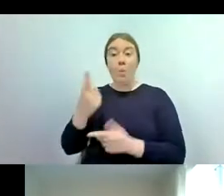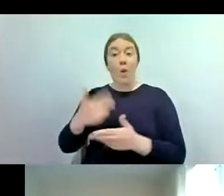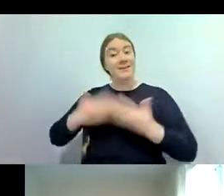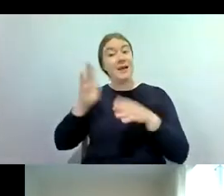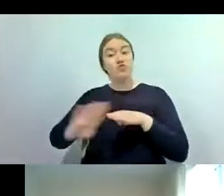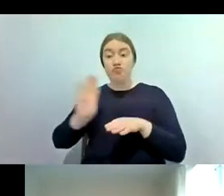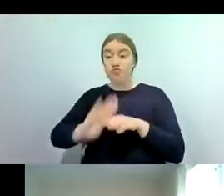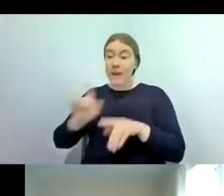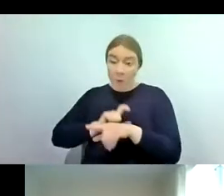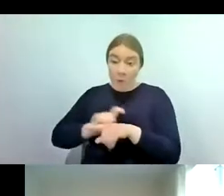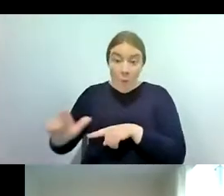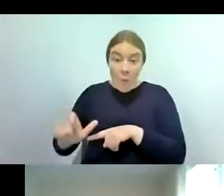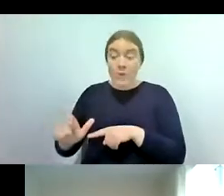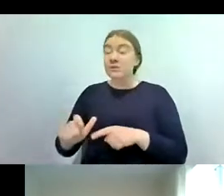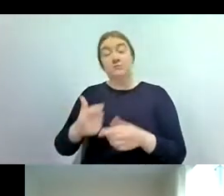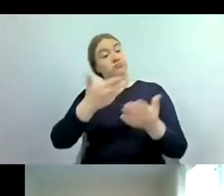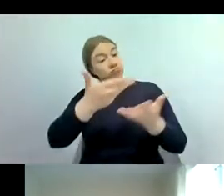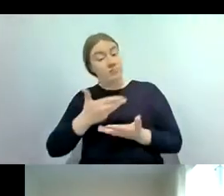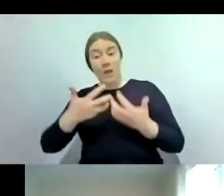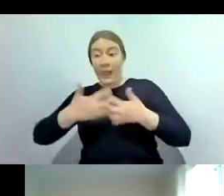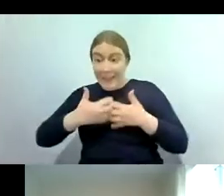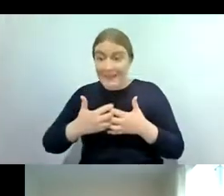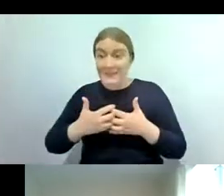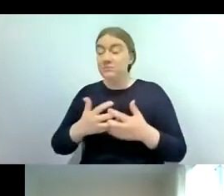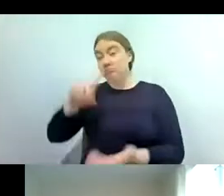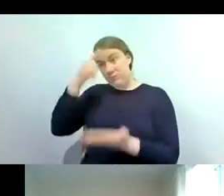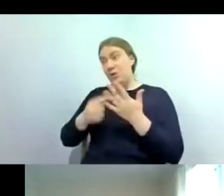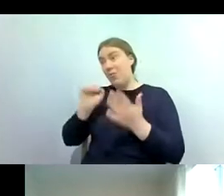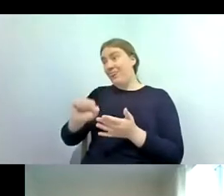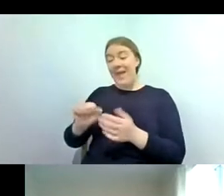they're then given the kit they choose their own site and they visit it monthly submitting